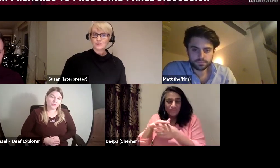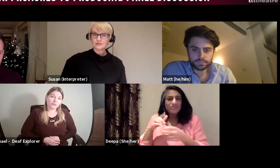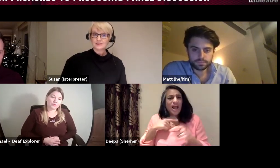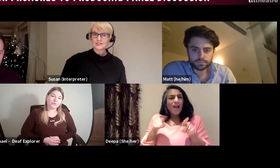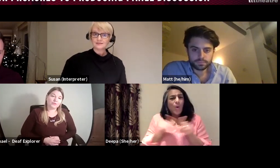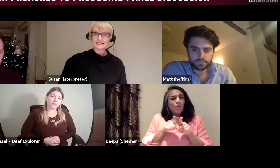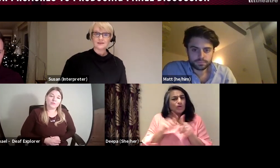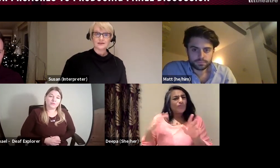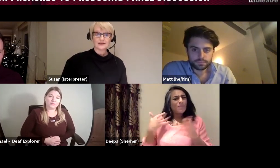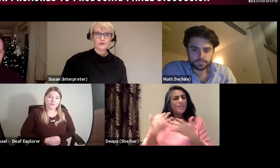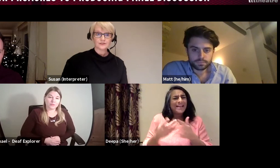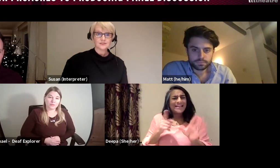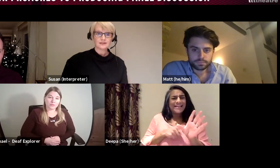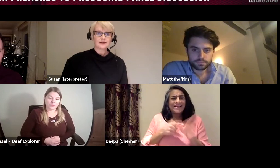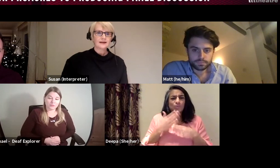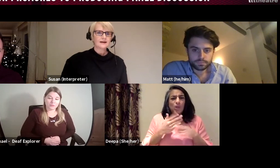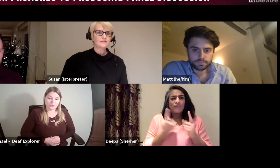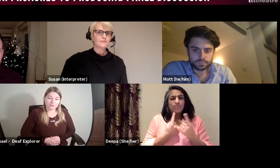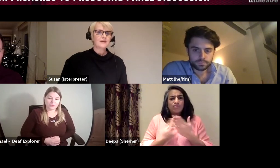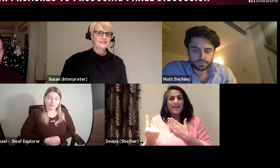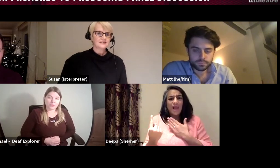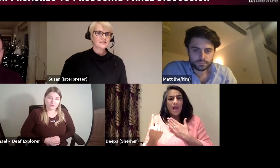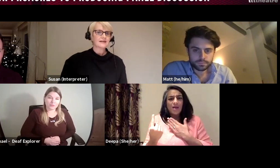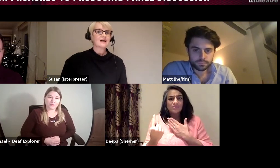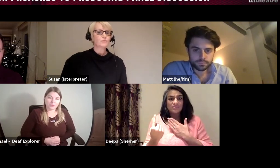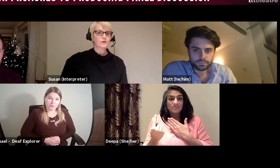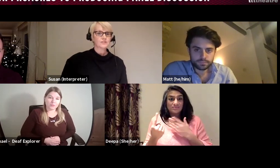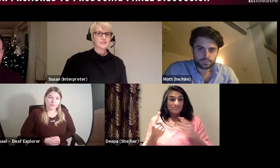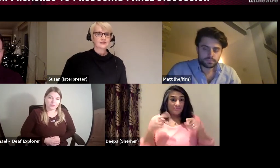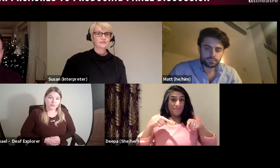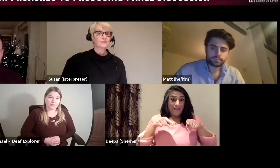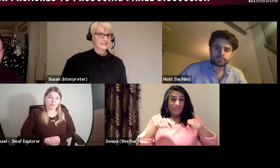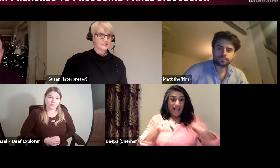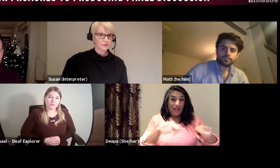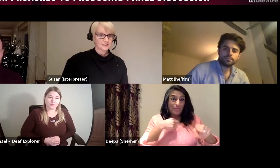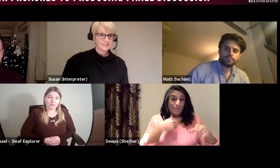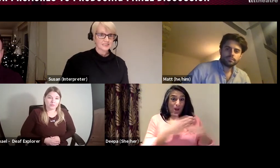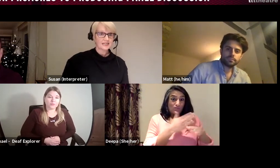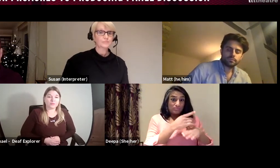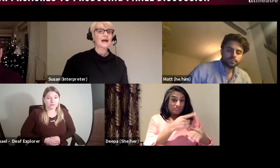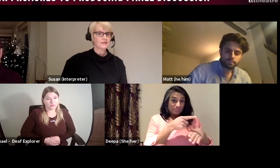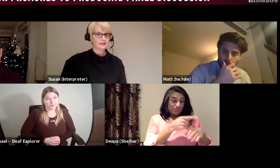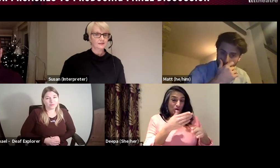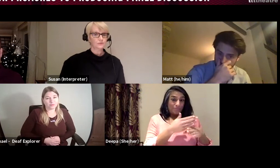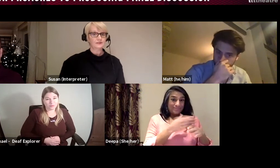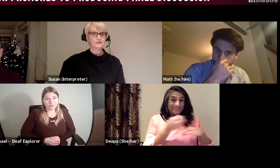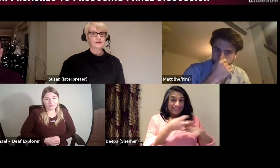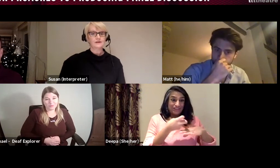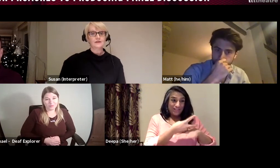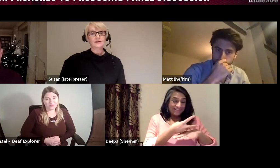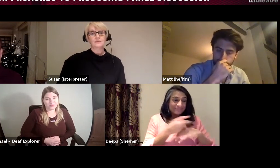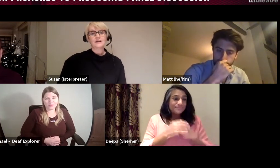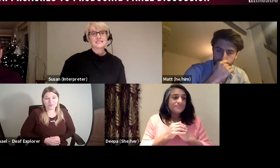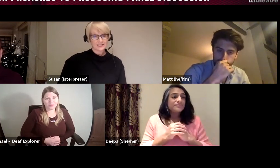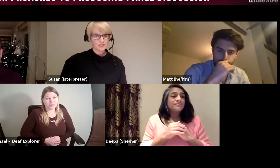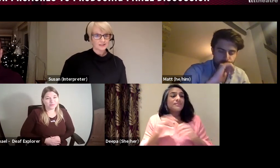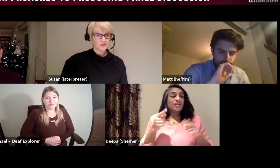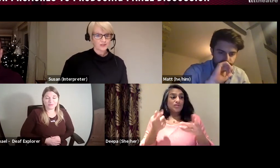theatre. For many years I've worked in a freelance capacity in parallel with my Stagetext career.